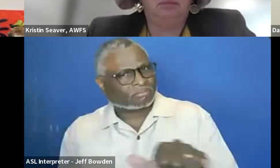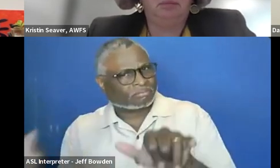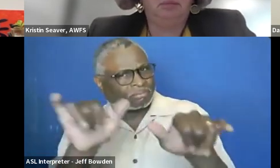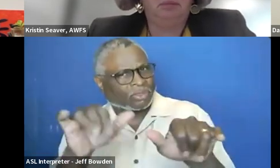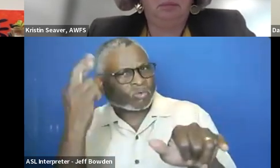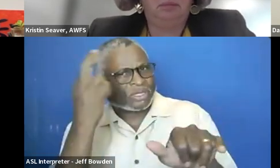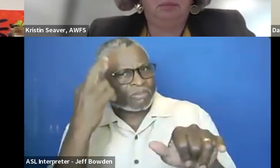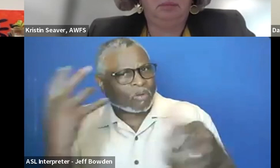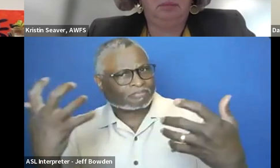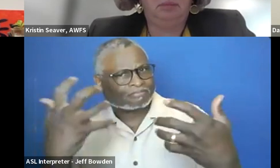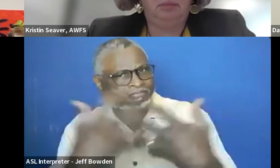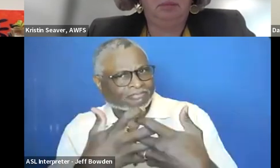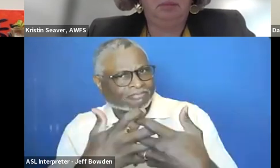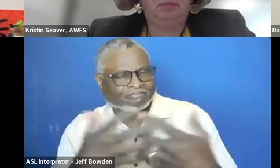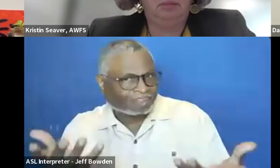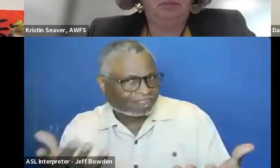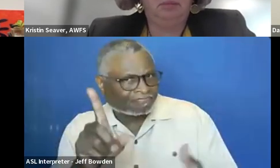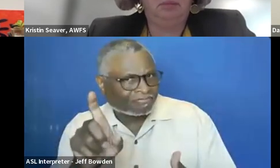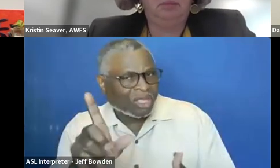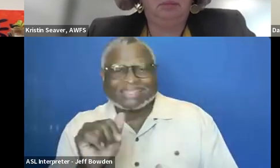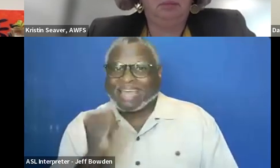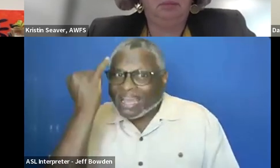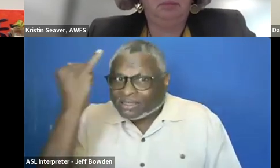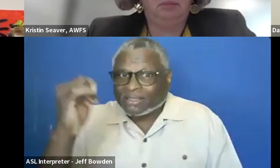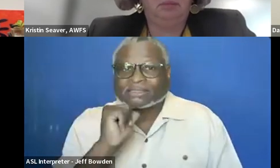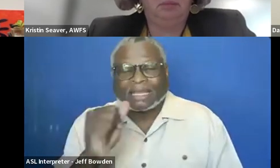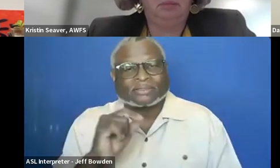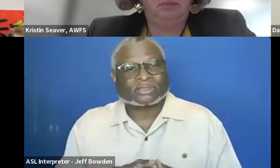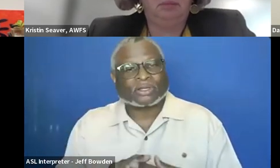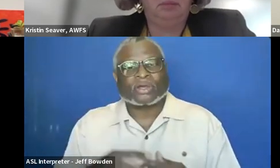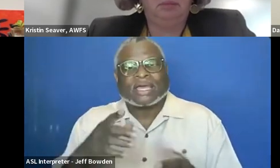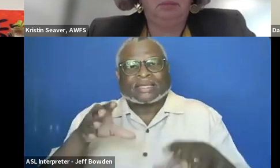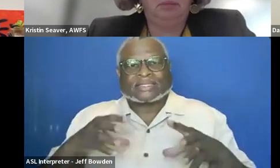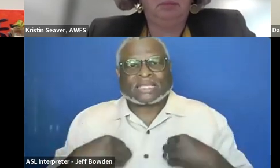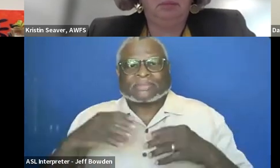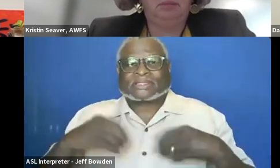The idea is not to take everything at face value with the Federal Procurement Data System